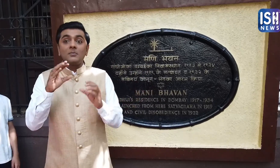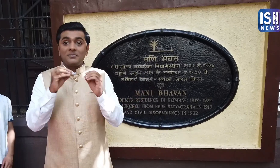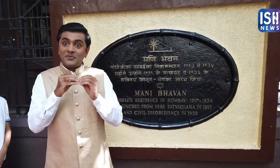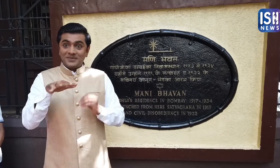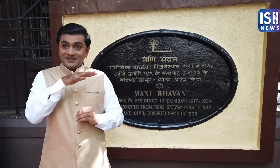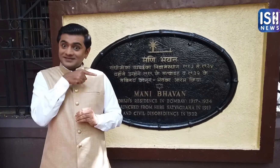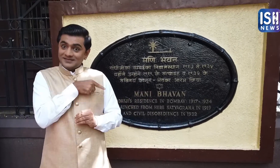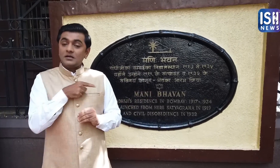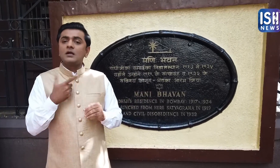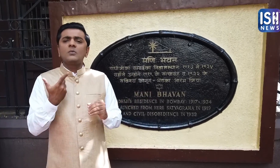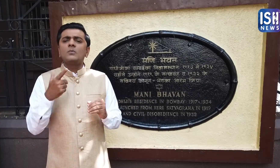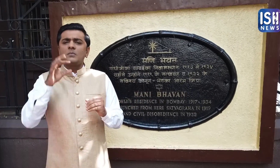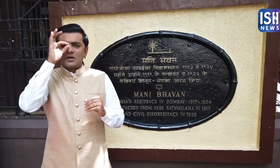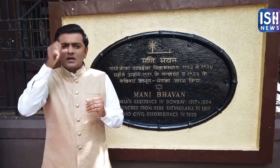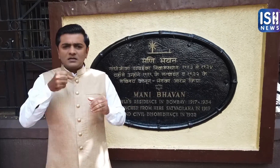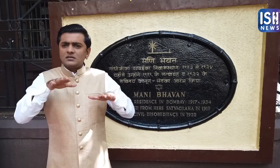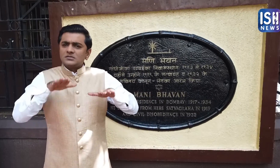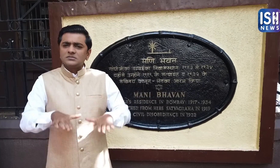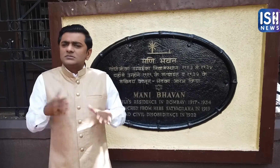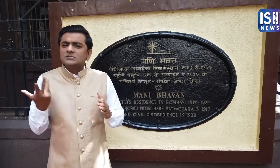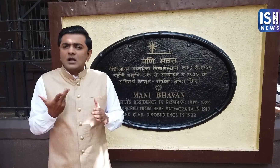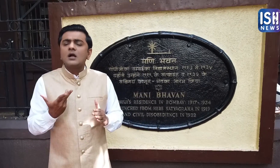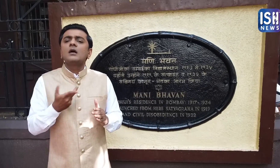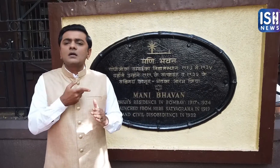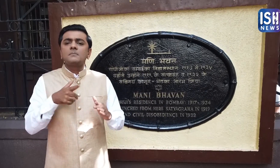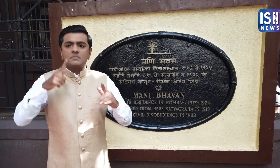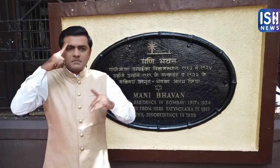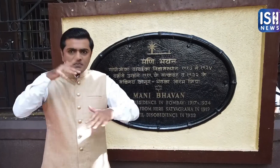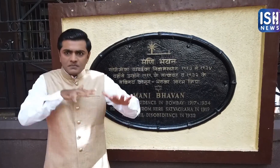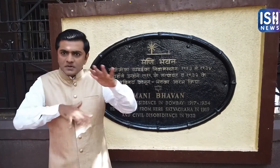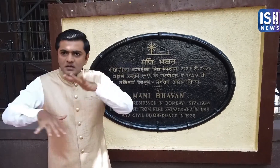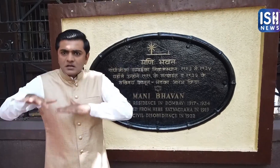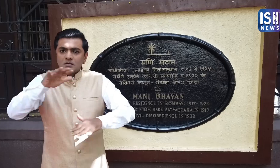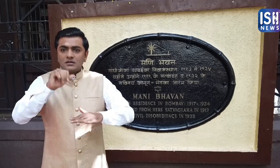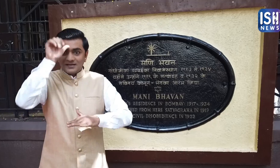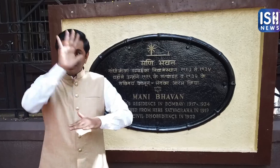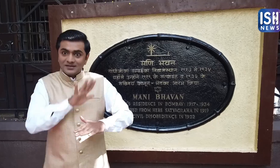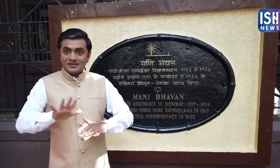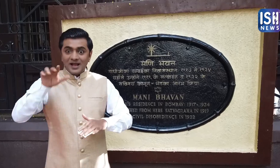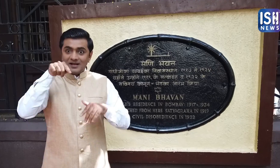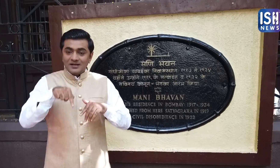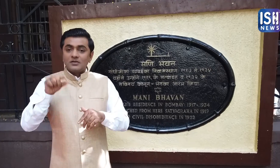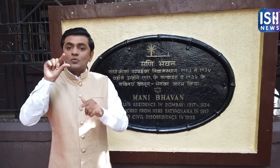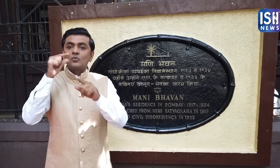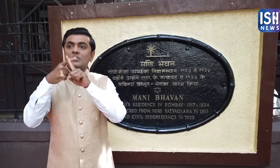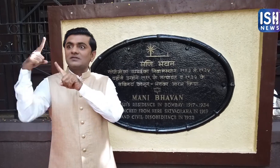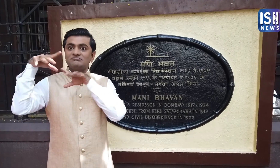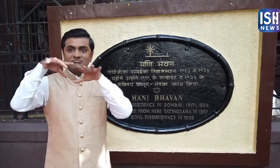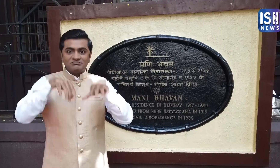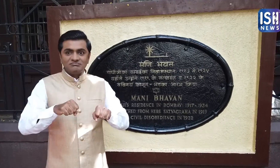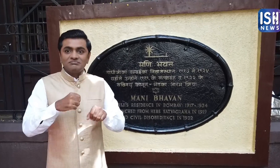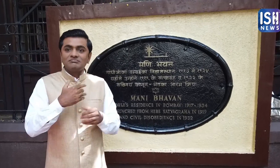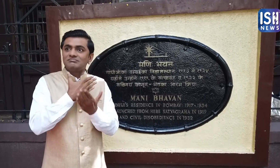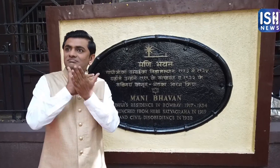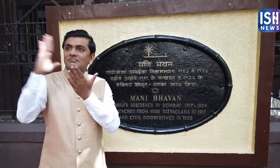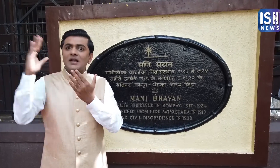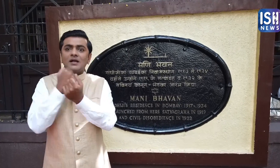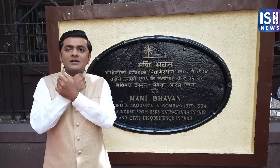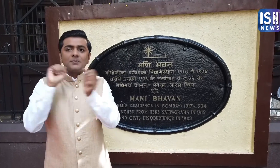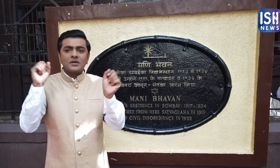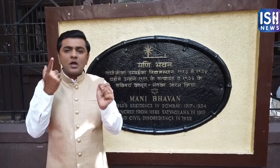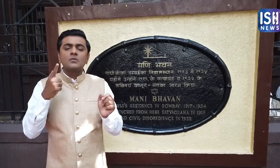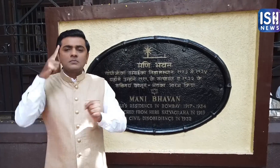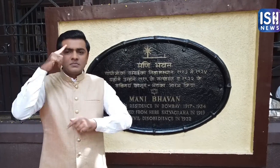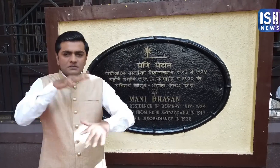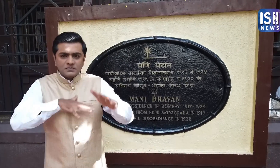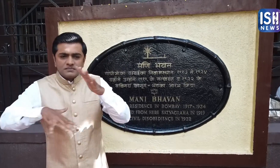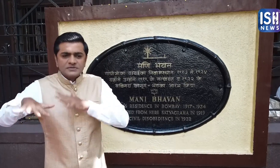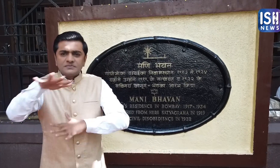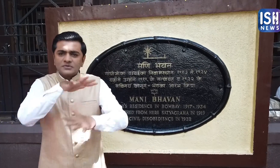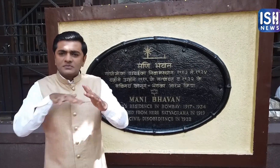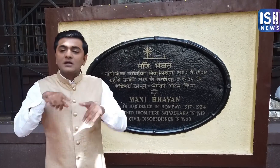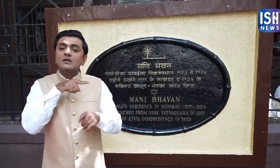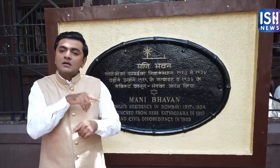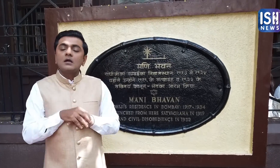When he lived in Mumbai, this is where he planned the freedom struggle against the British.